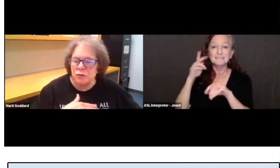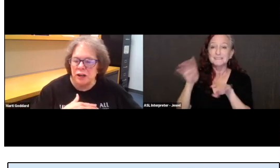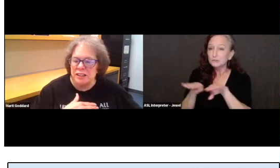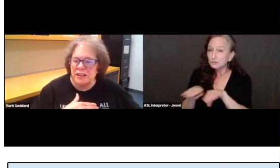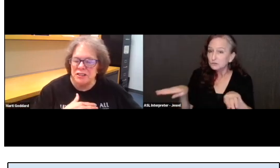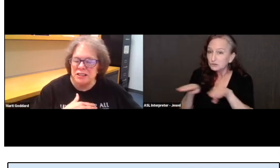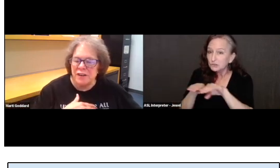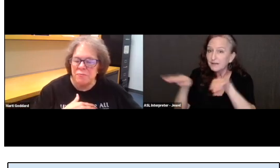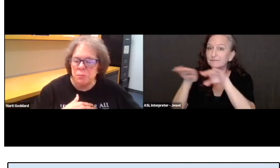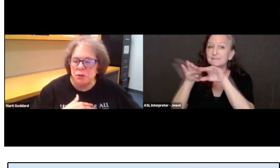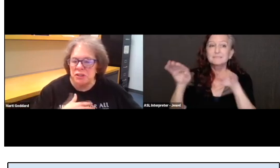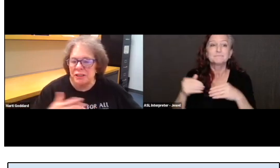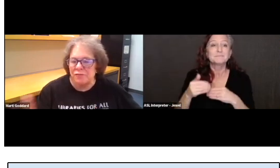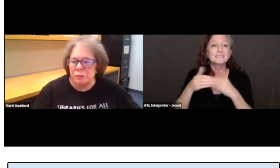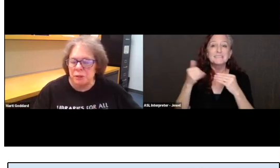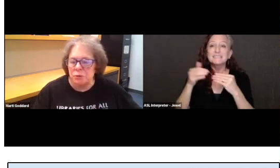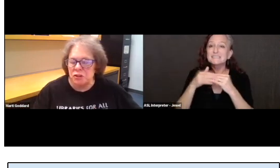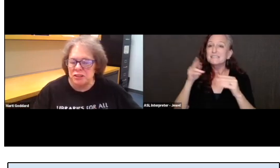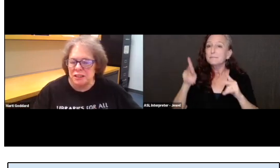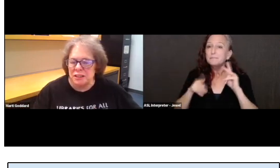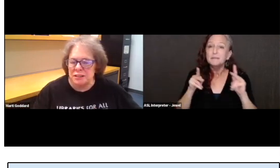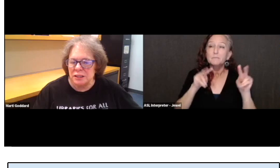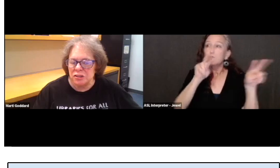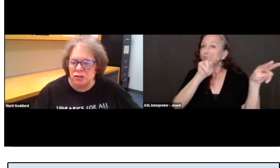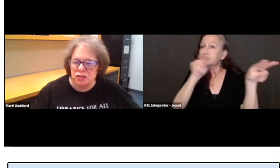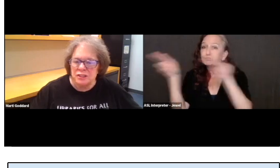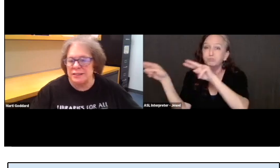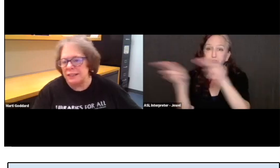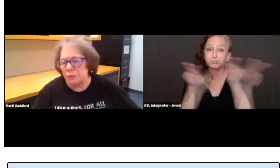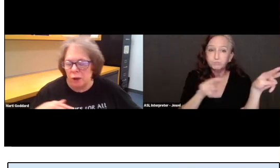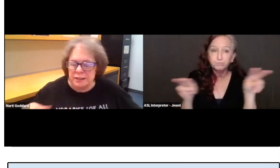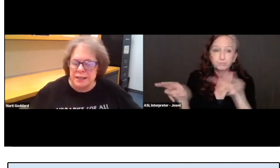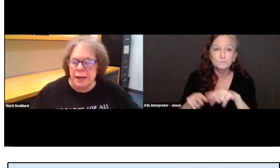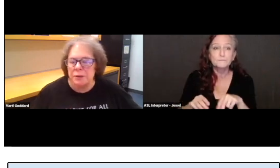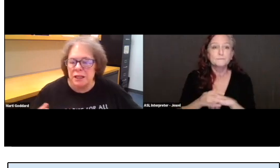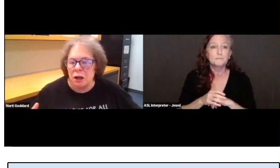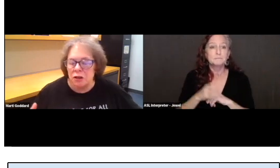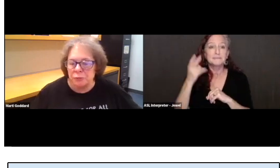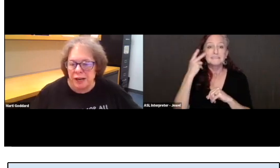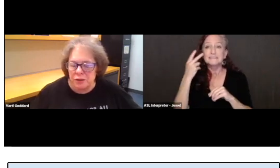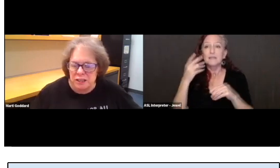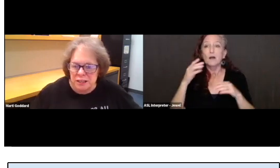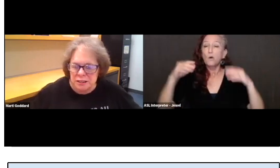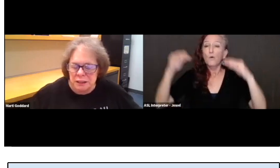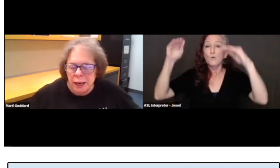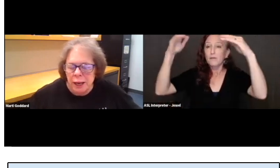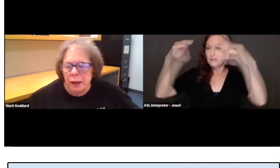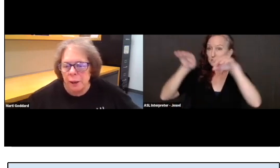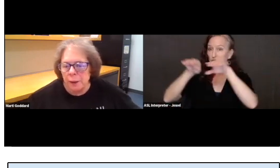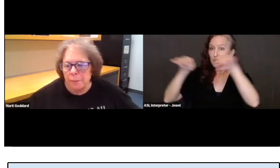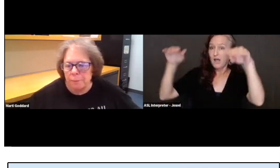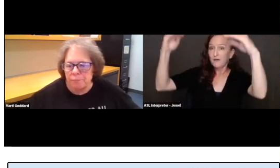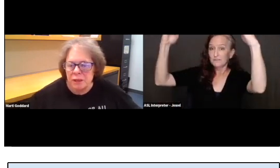for our deaf staff members and for people using the Center to see what's happening all around us.